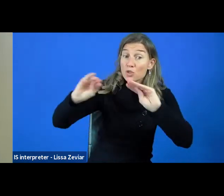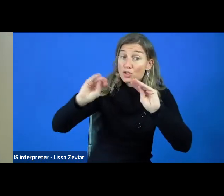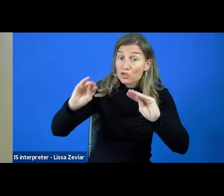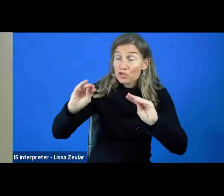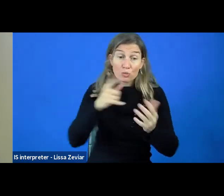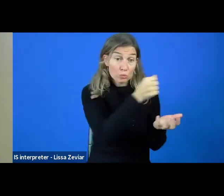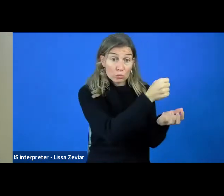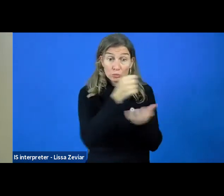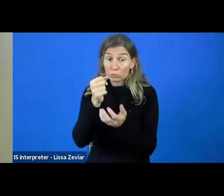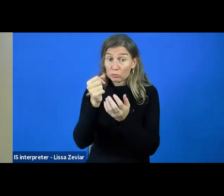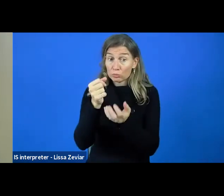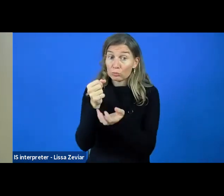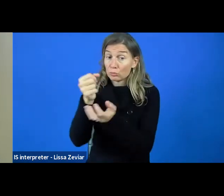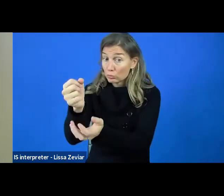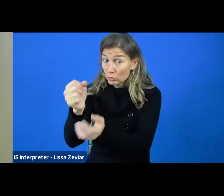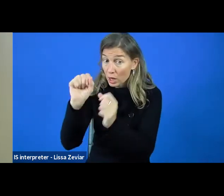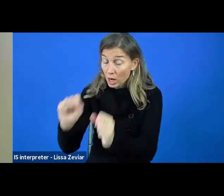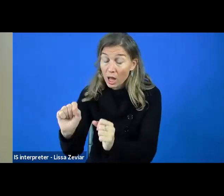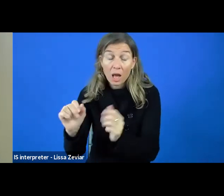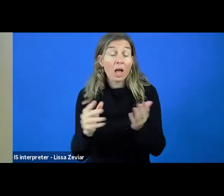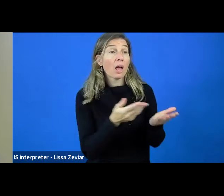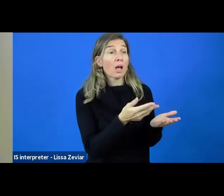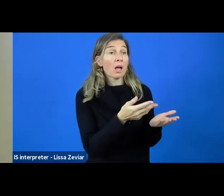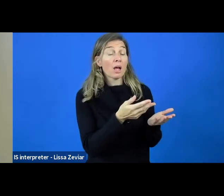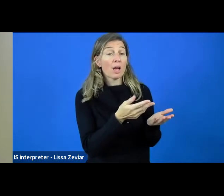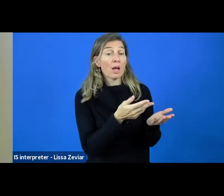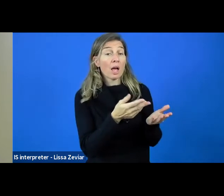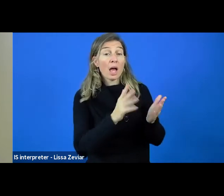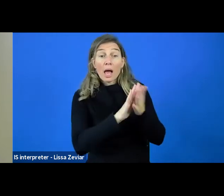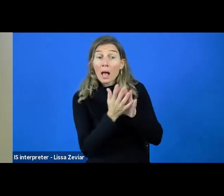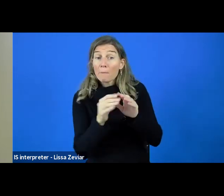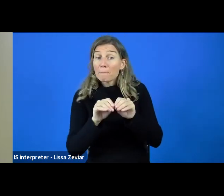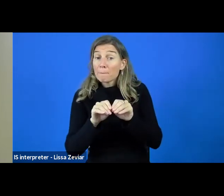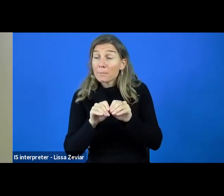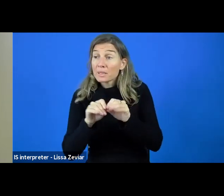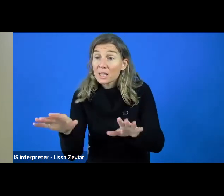We can use it for implementation of UNCRPD,